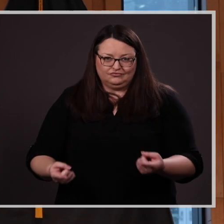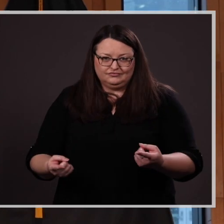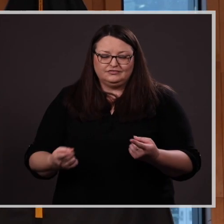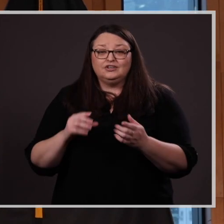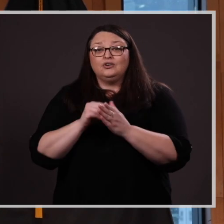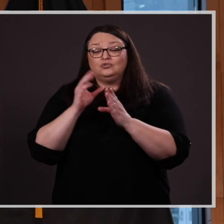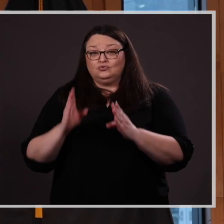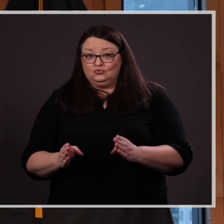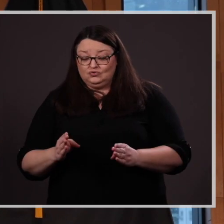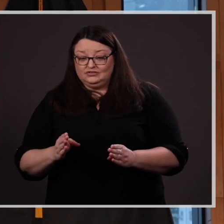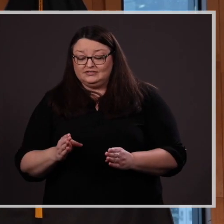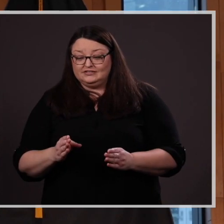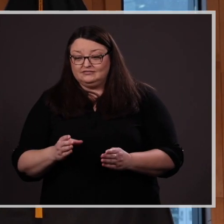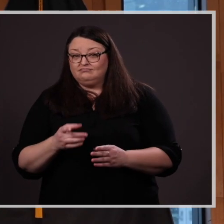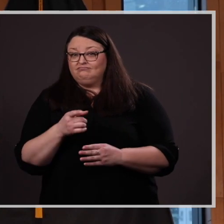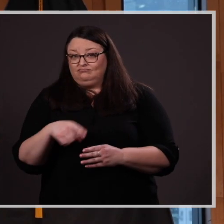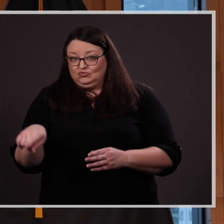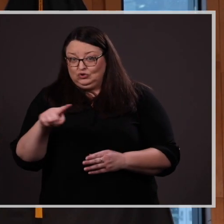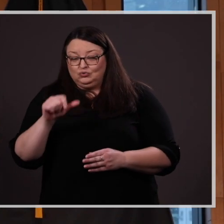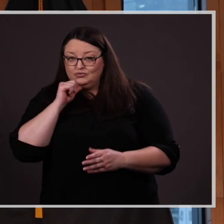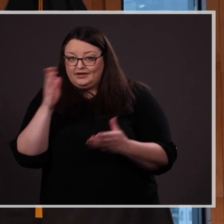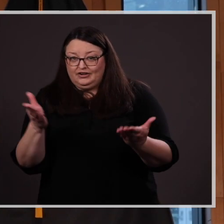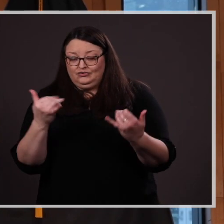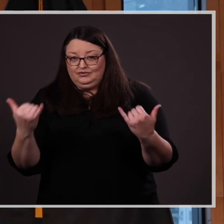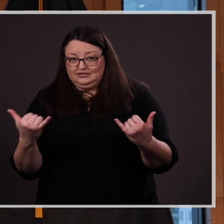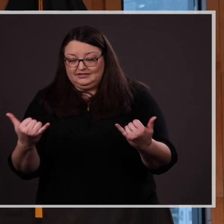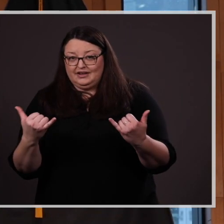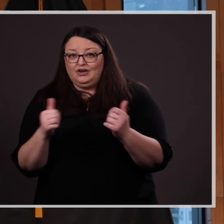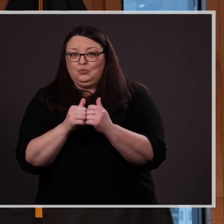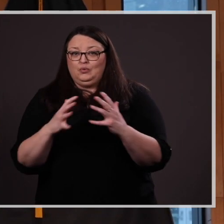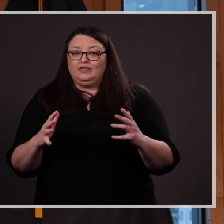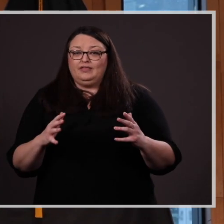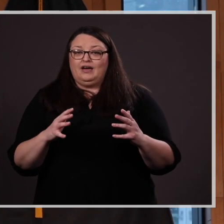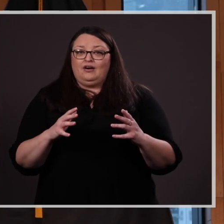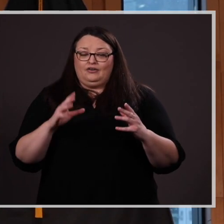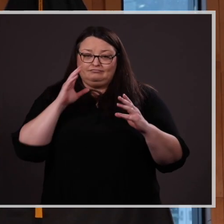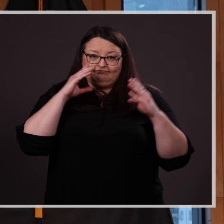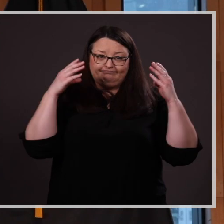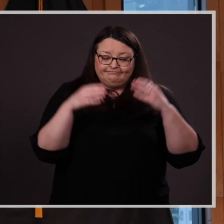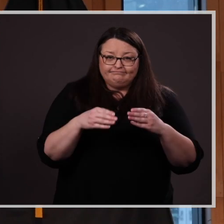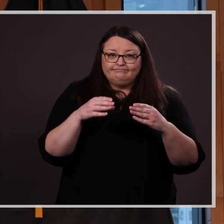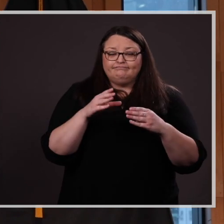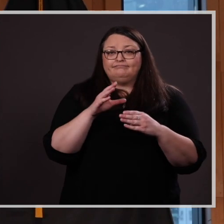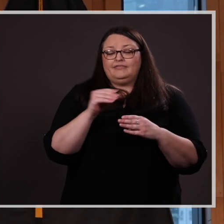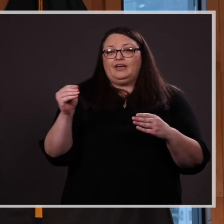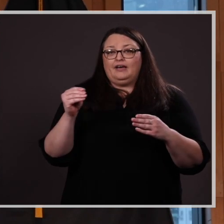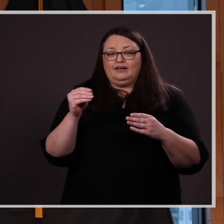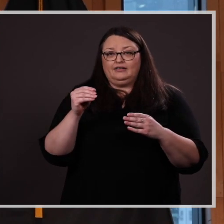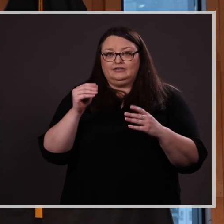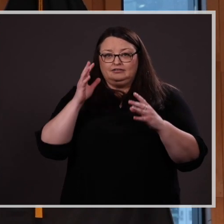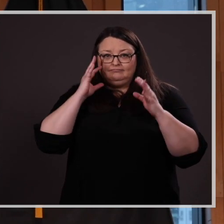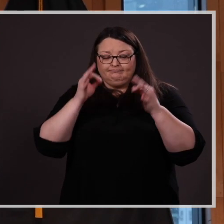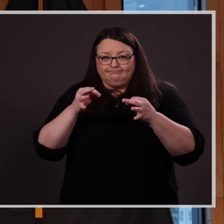Students – you would not be here today without dedication and determination during your time